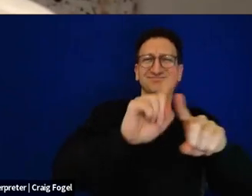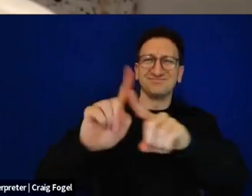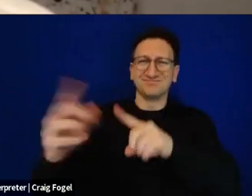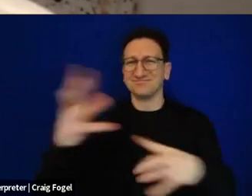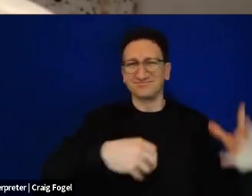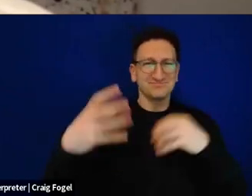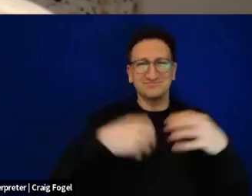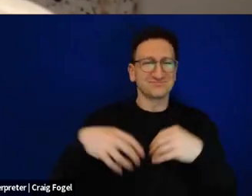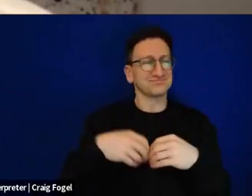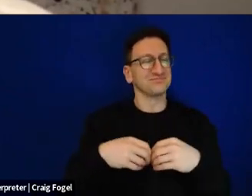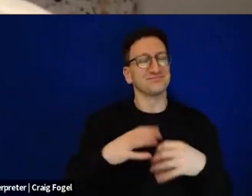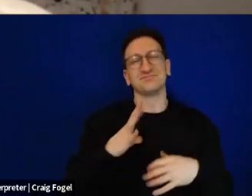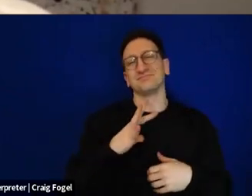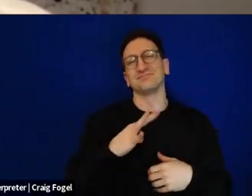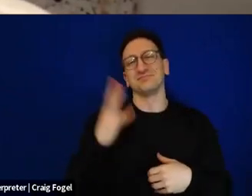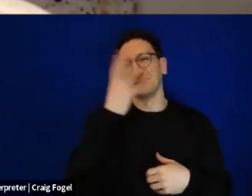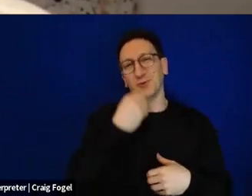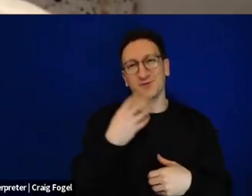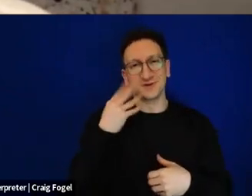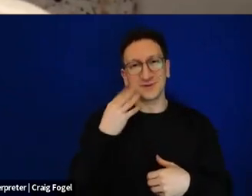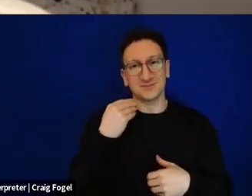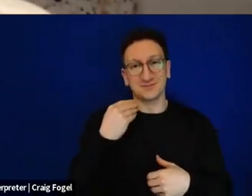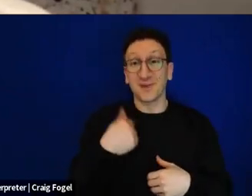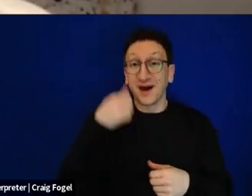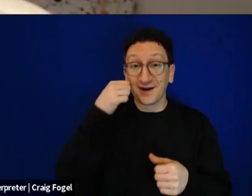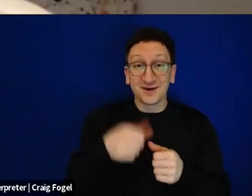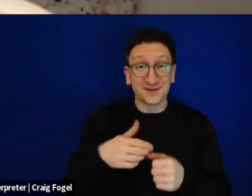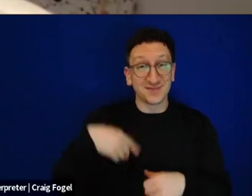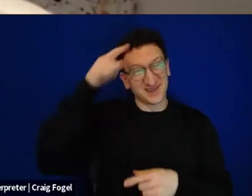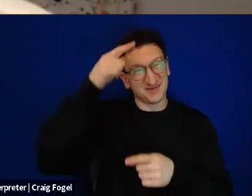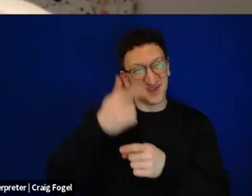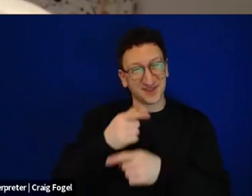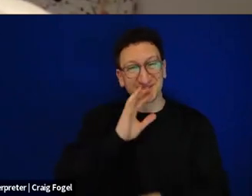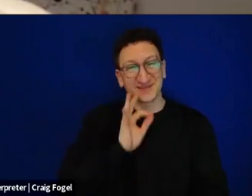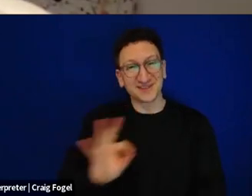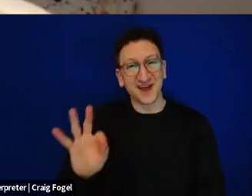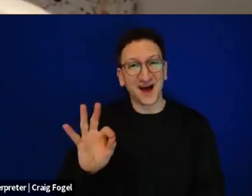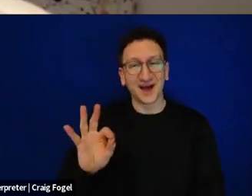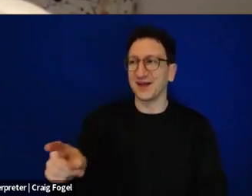I remember my brother was nine years old at the time leading Ma Nishtana quizzes and riddles.